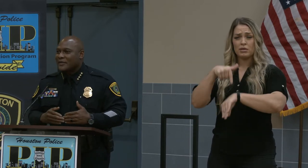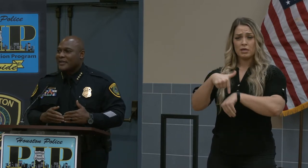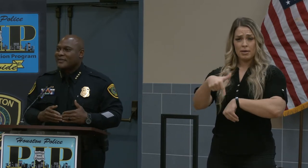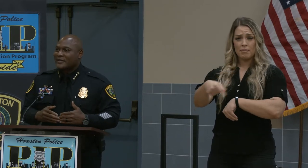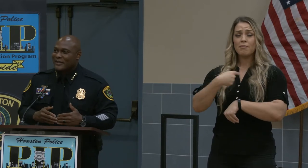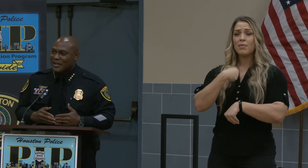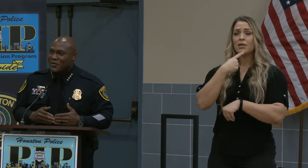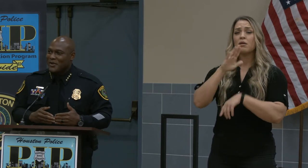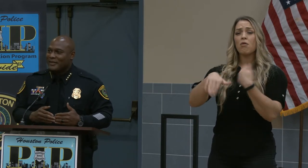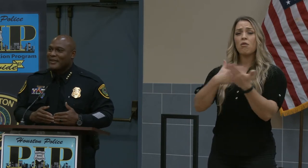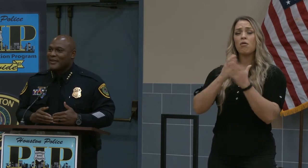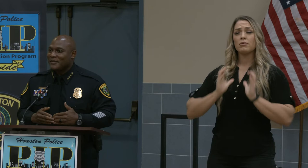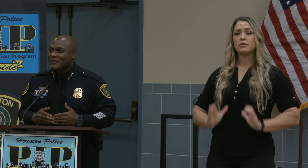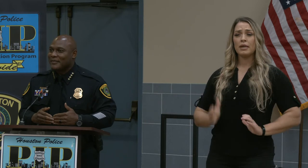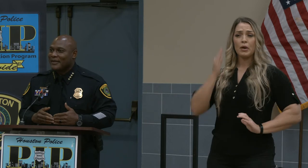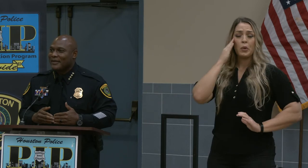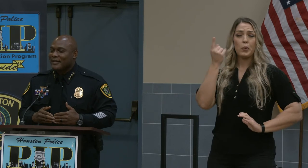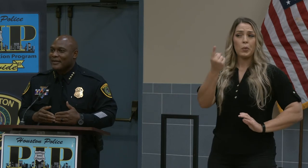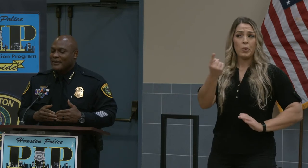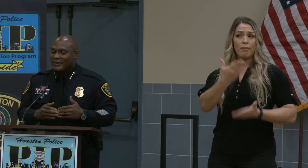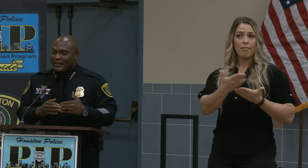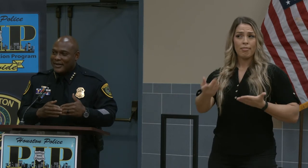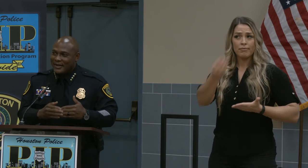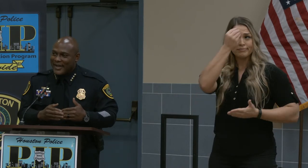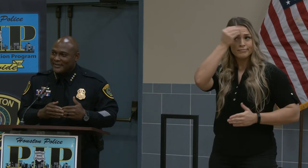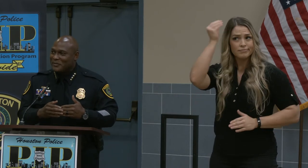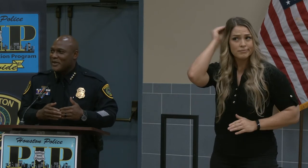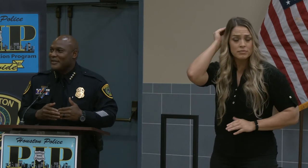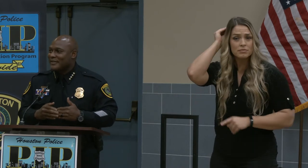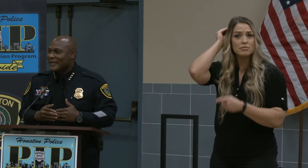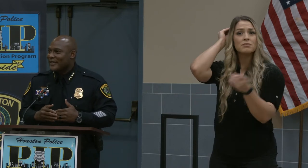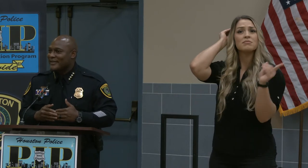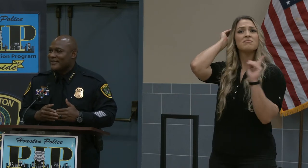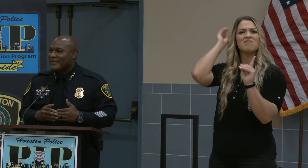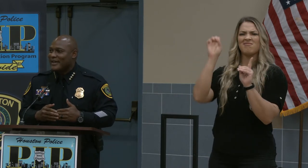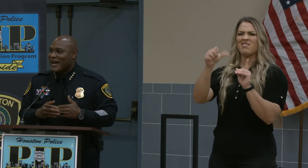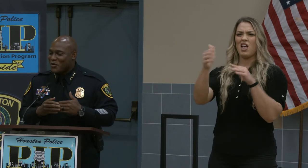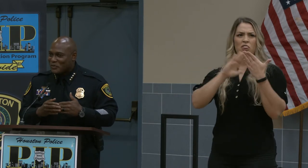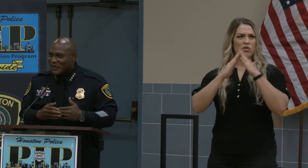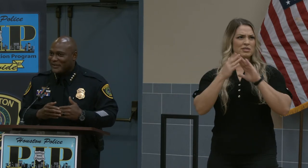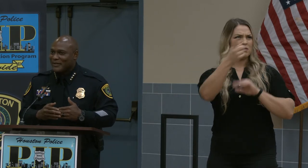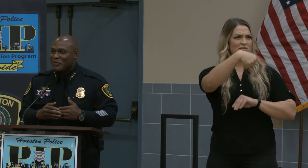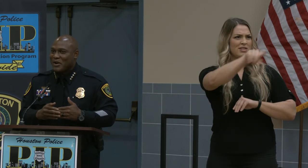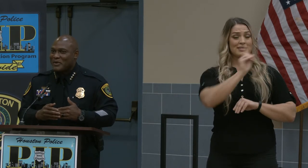citizens to know one thing -- unlike some other cities, our police department,